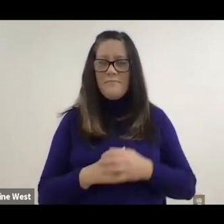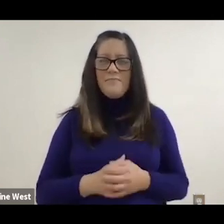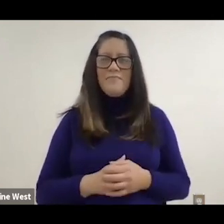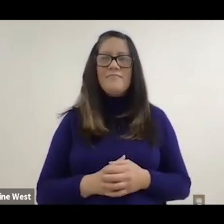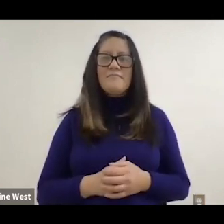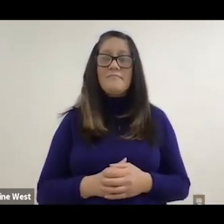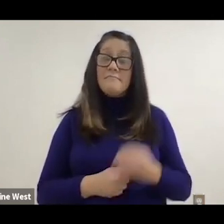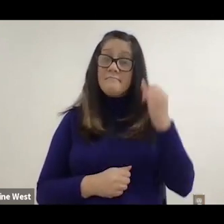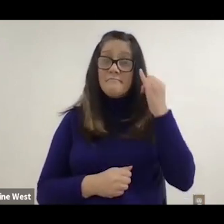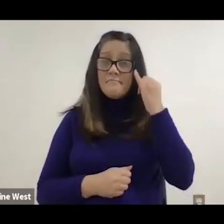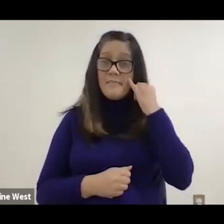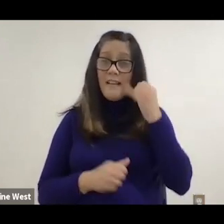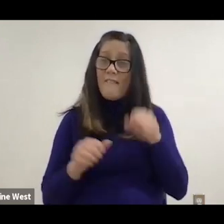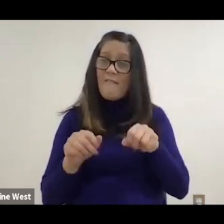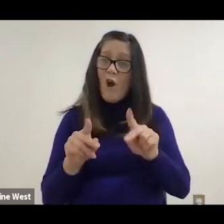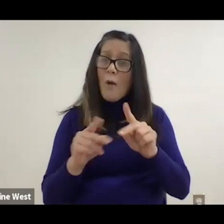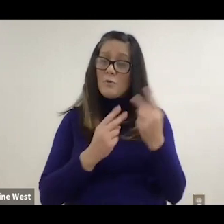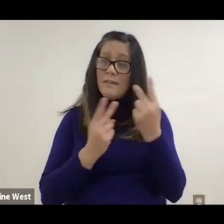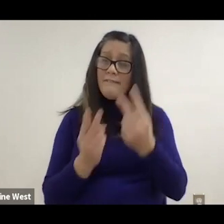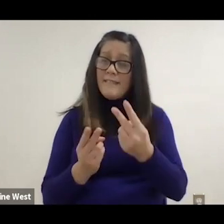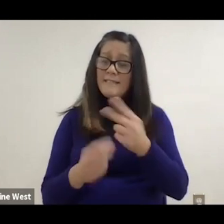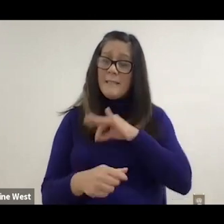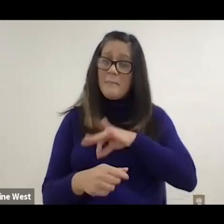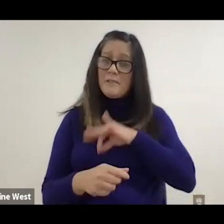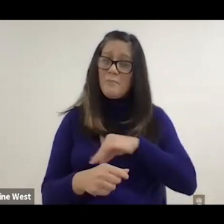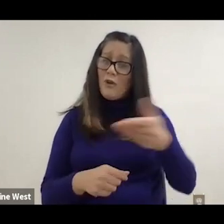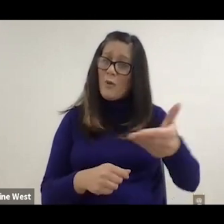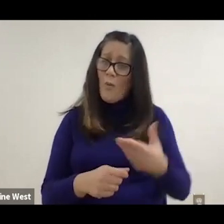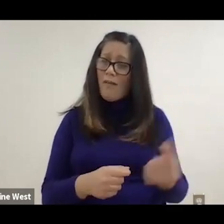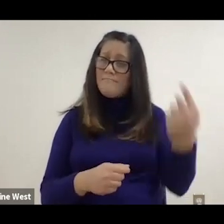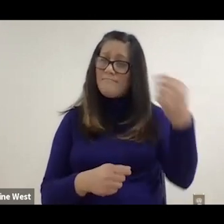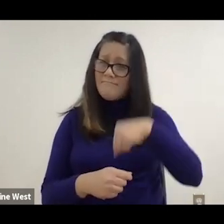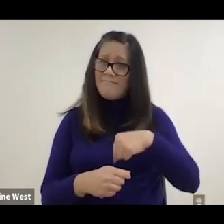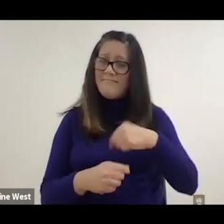Human Engineering Research Laboratories. If you ever get the chance to visit Pittsburgh,